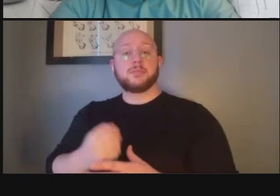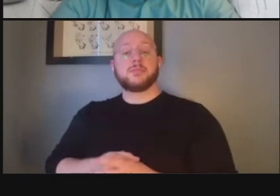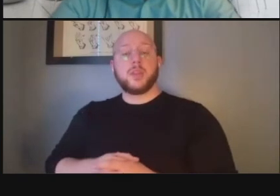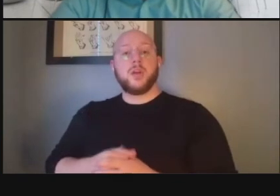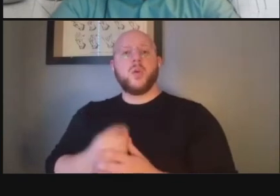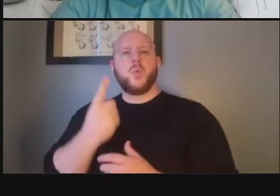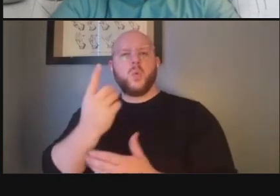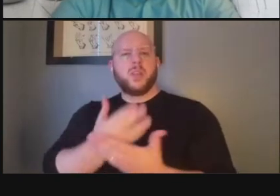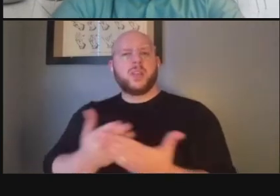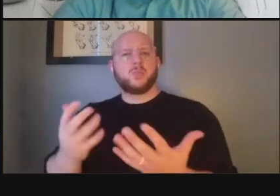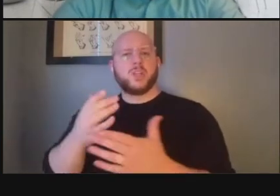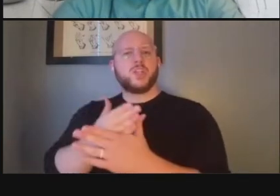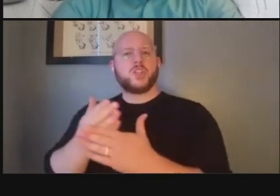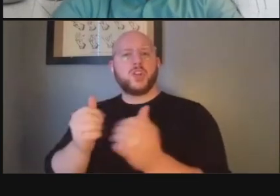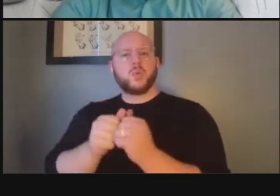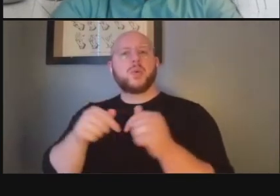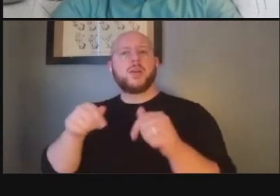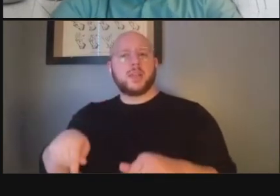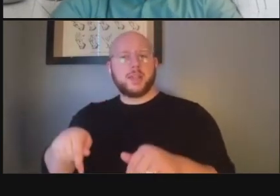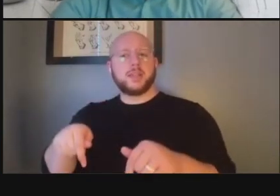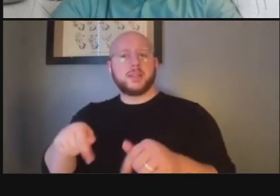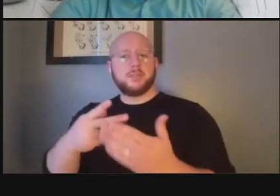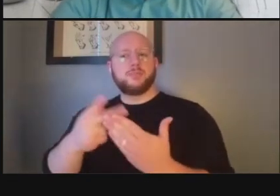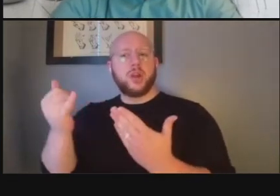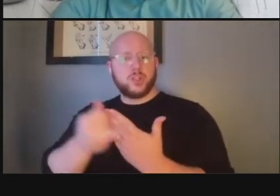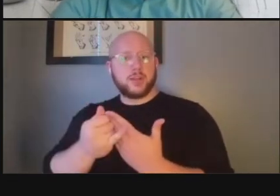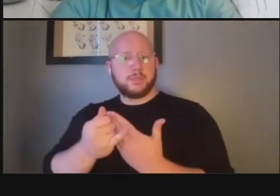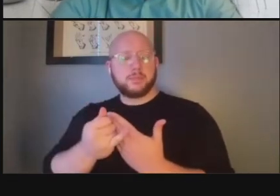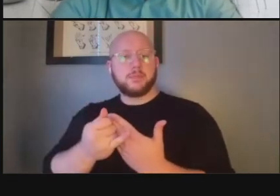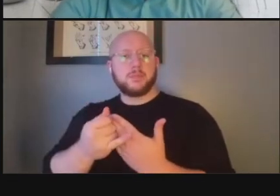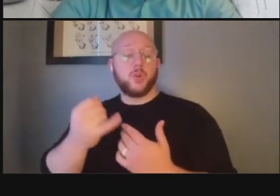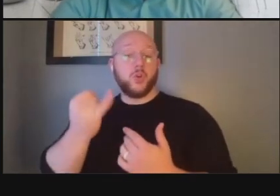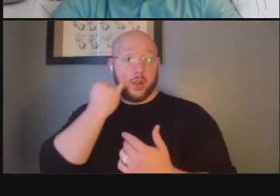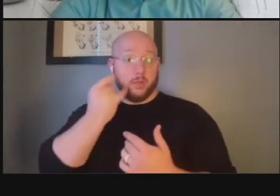this presentation and this project with them uh or if you want to introduce us to them